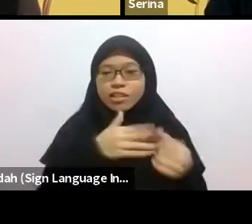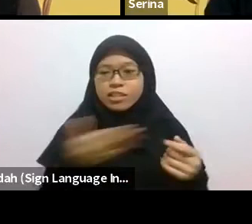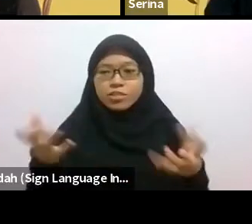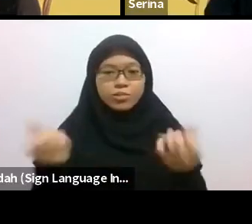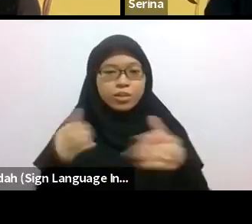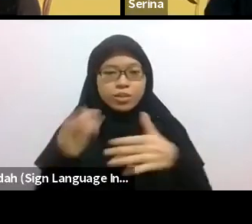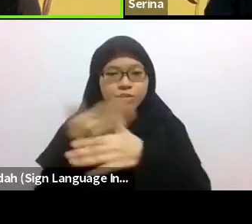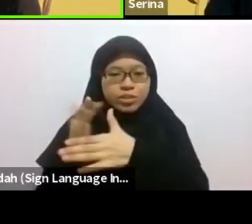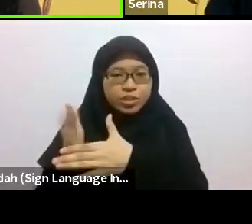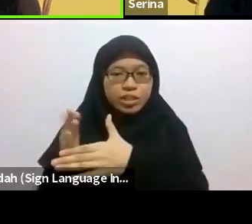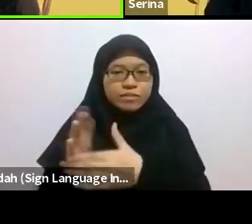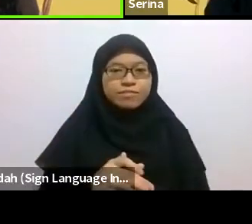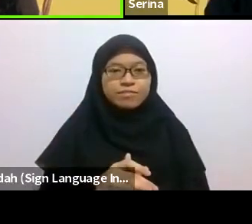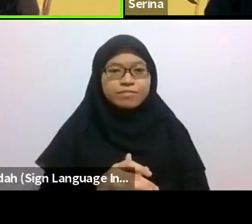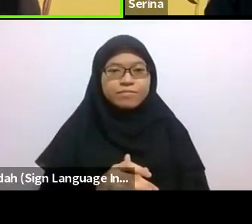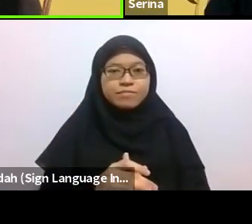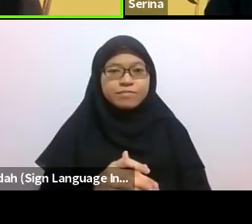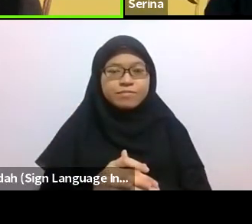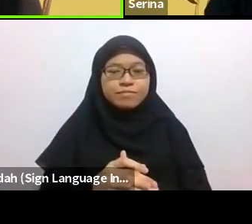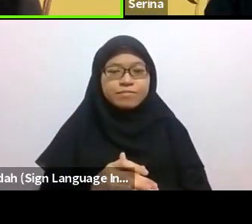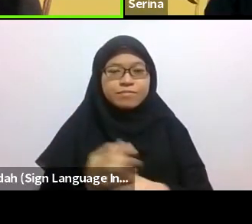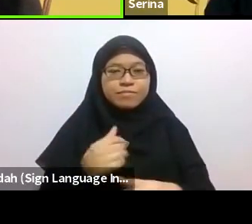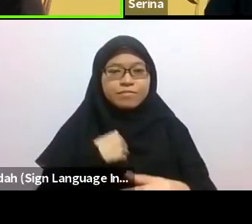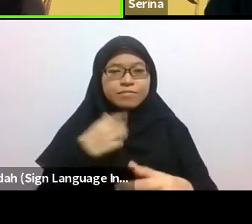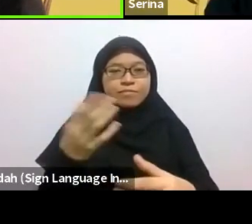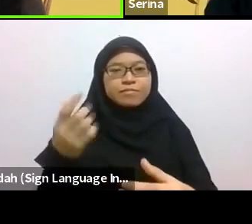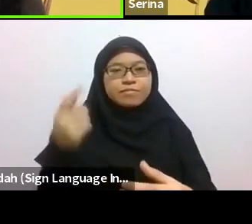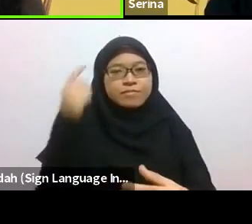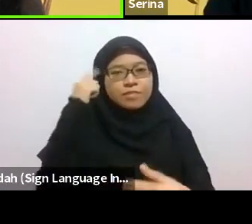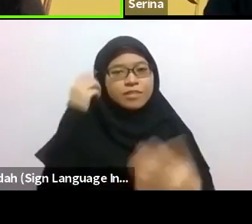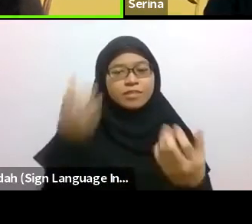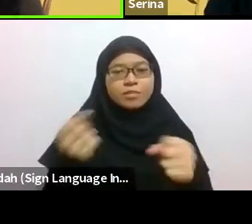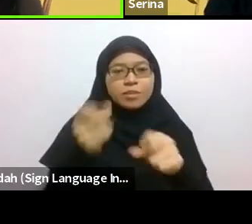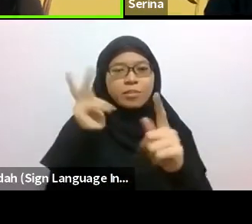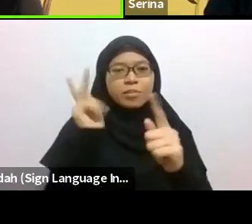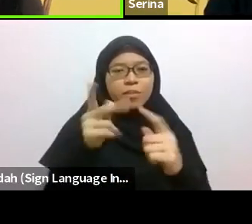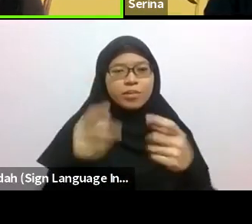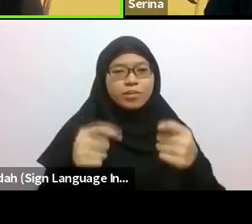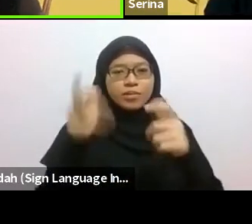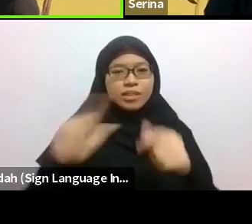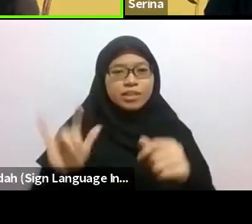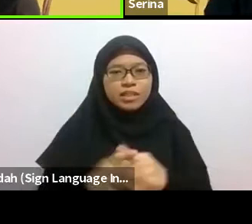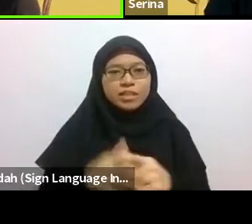I think I’ll just make a point very quickly because I'm also quite mindful of the time.